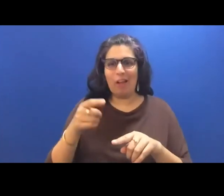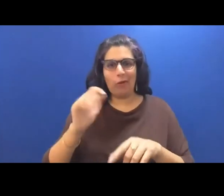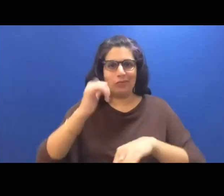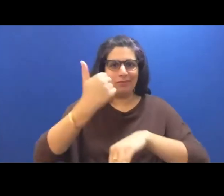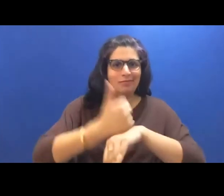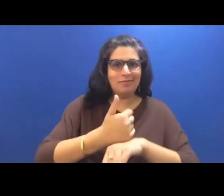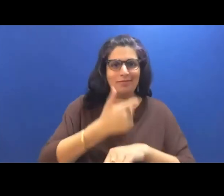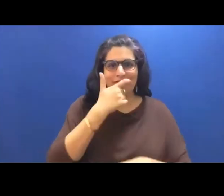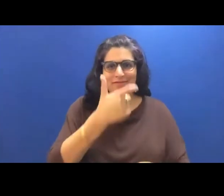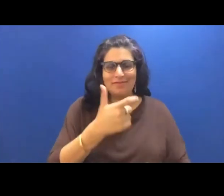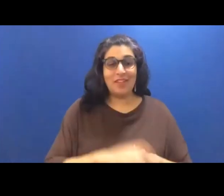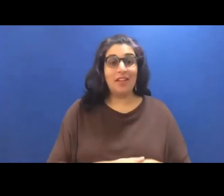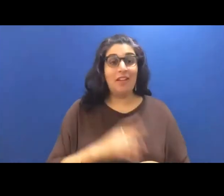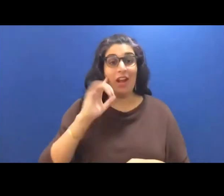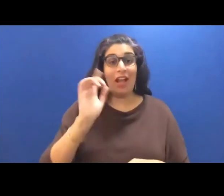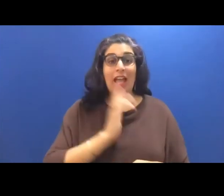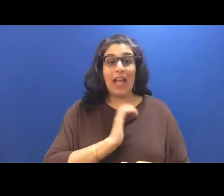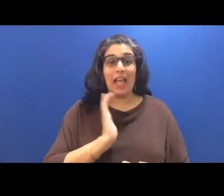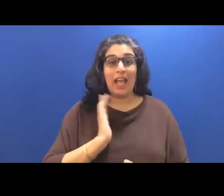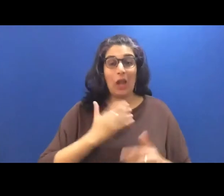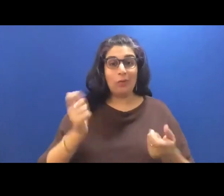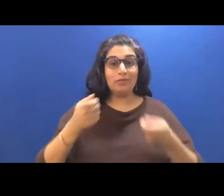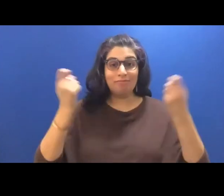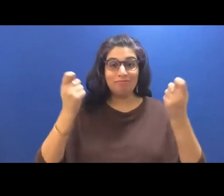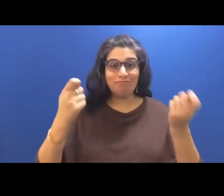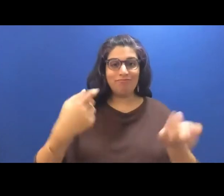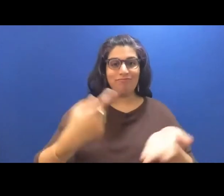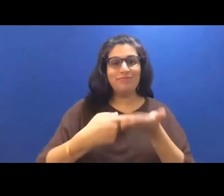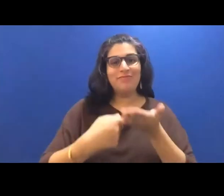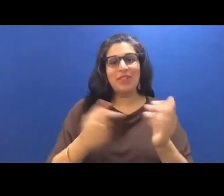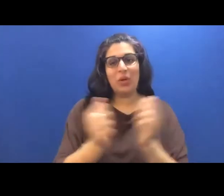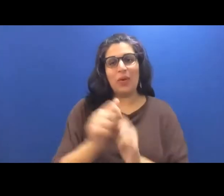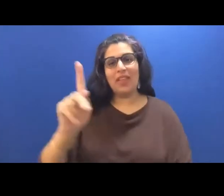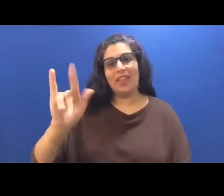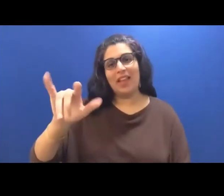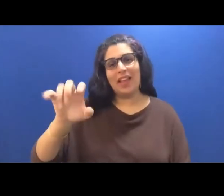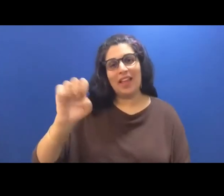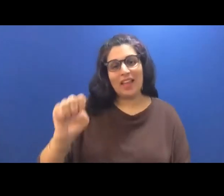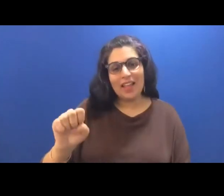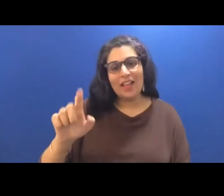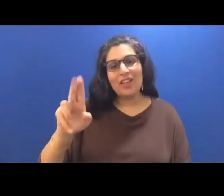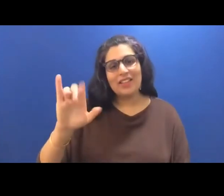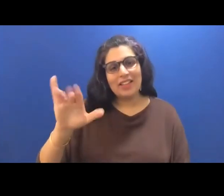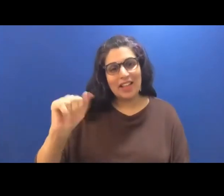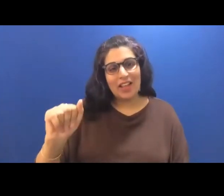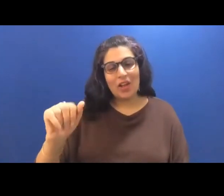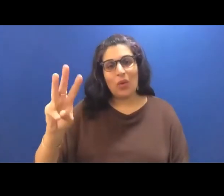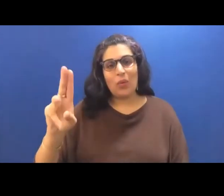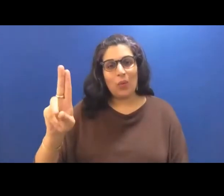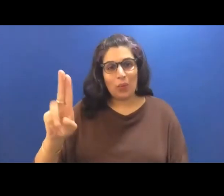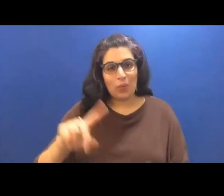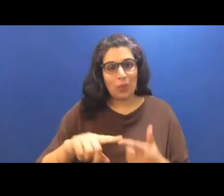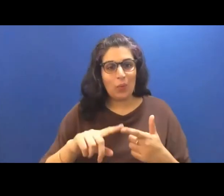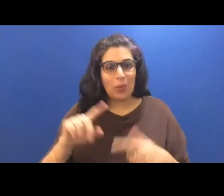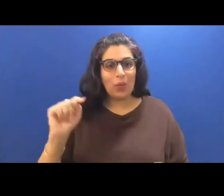our celebration and conversation with Kyle Lucia Wu, Pik-Shuen Fung, T Kira Māhealani